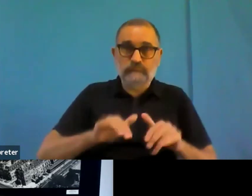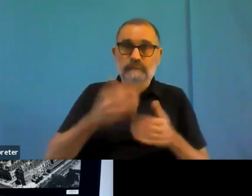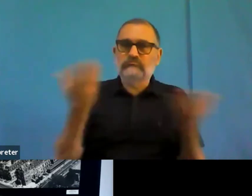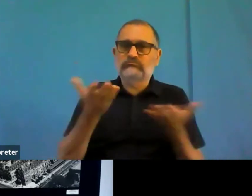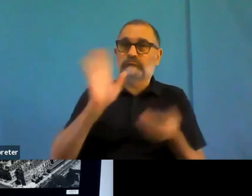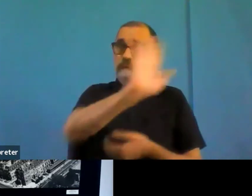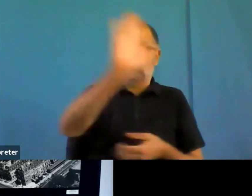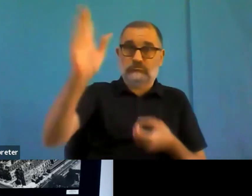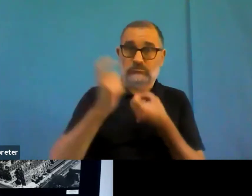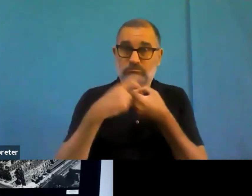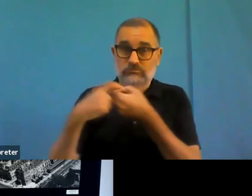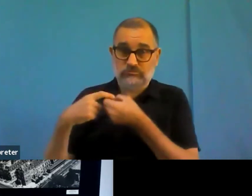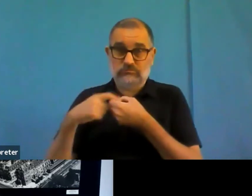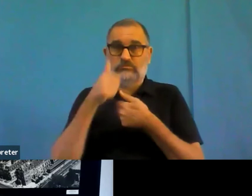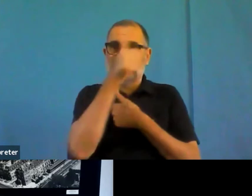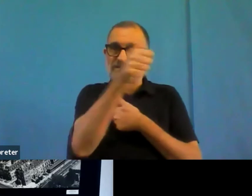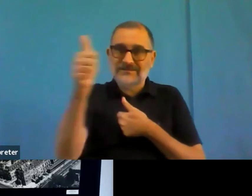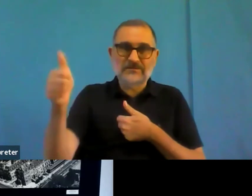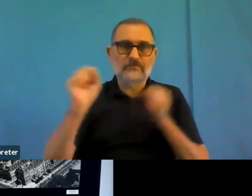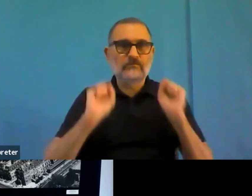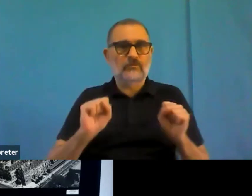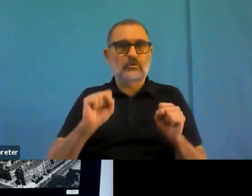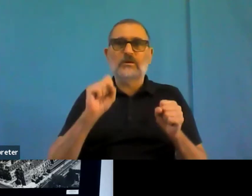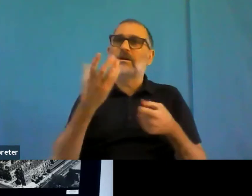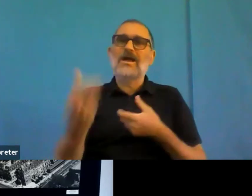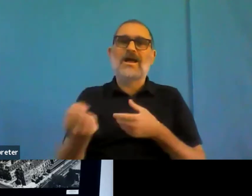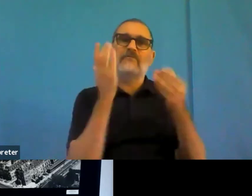that we really would like to get as many for example of those monitoring bodies.